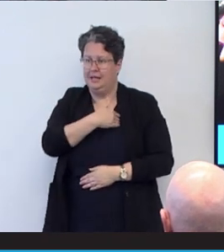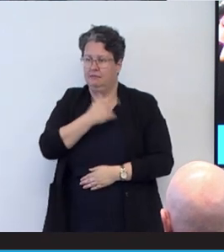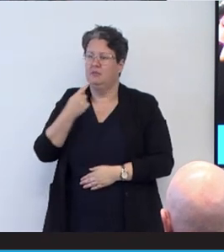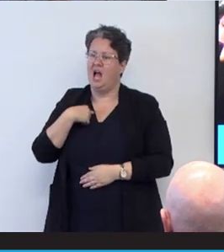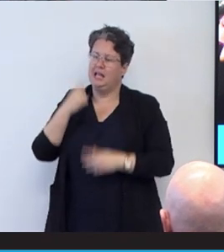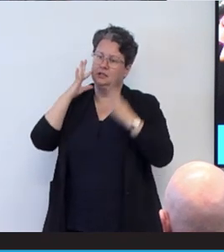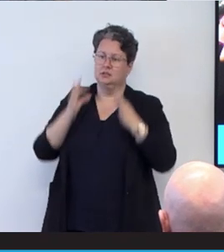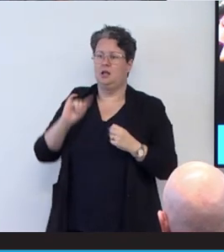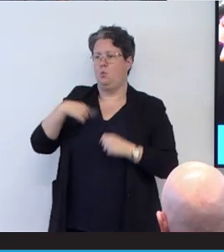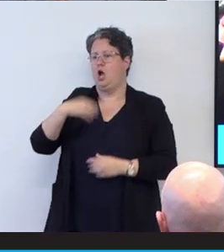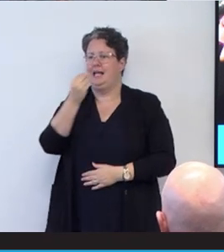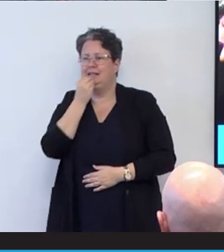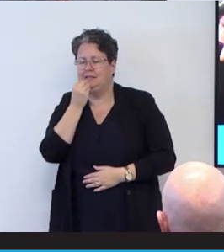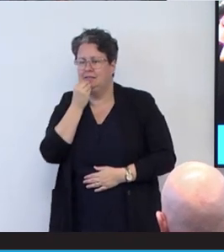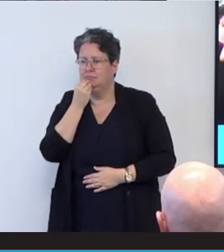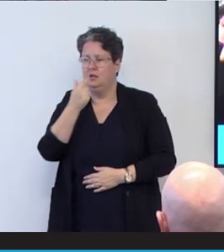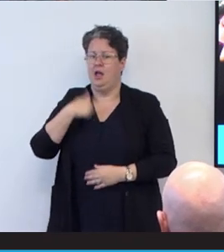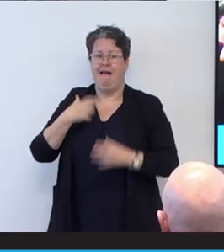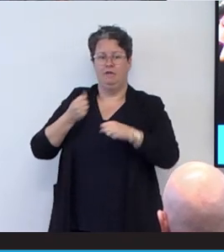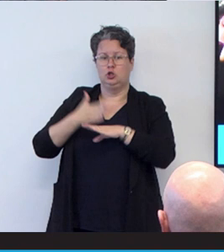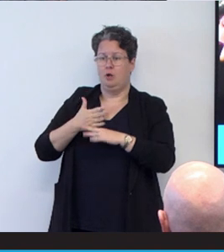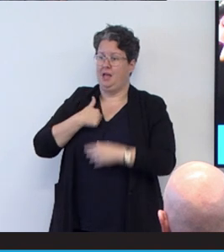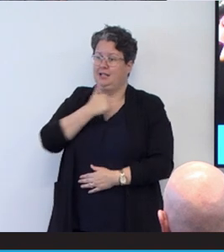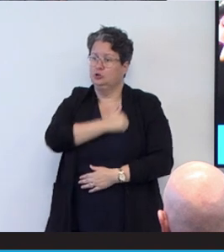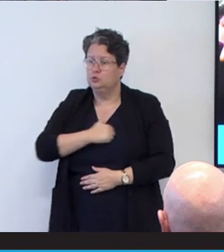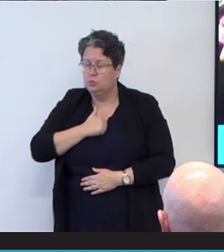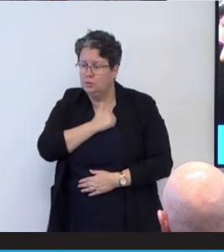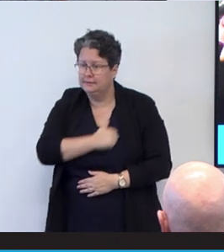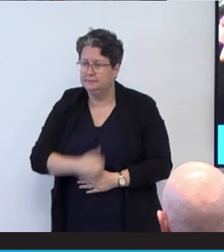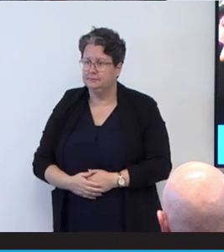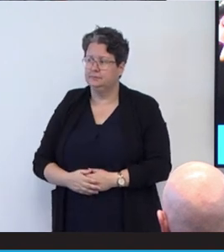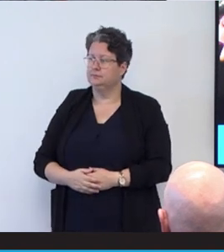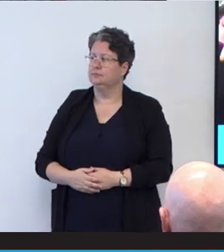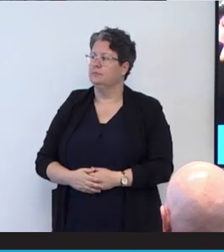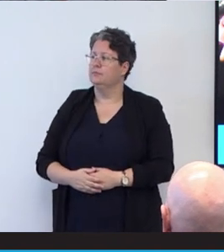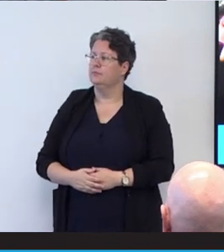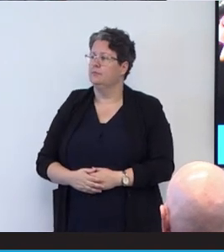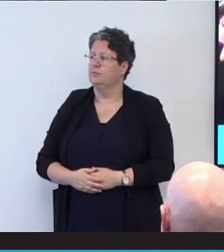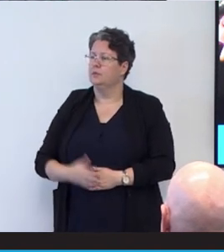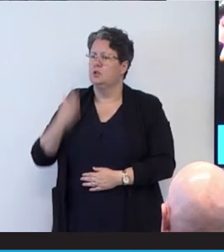I get to do a job that I like. But I think when we have these conversations and when